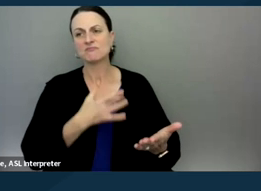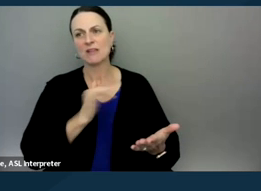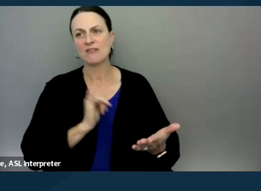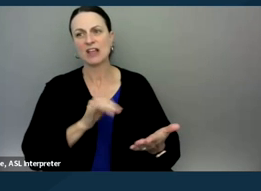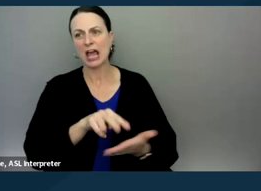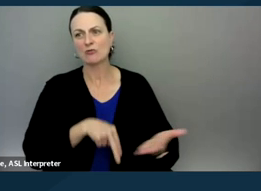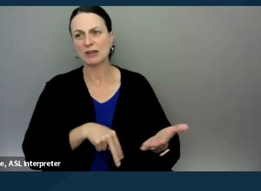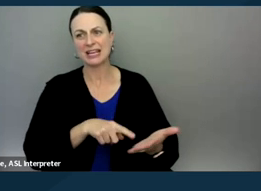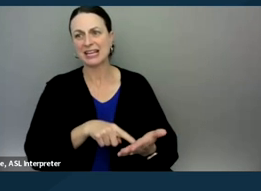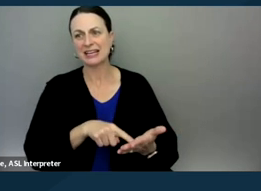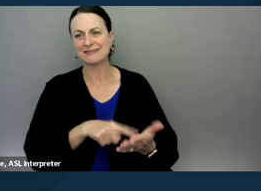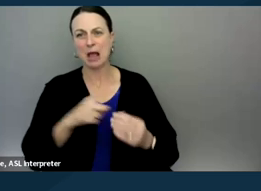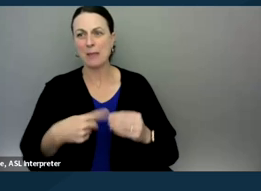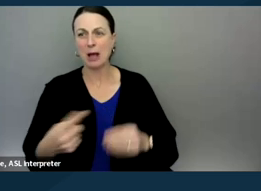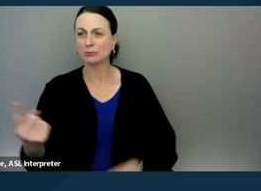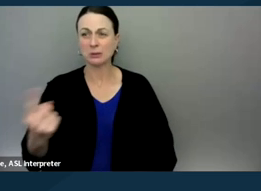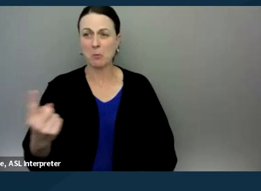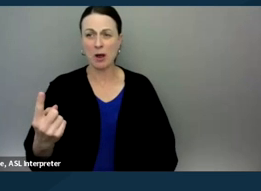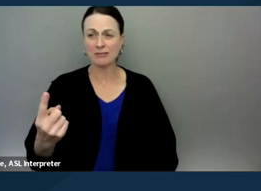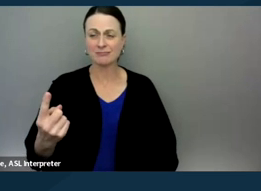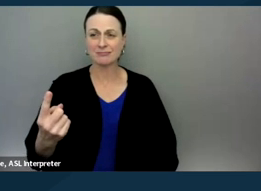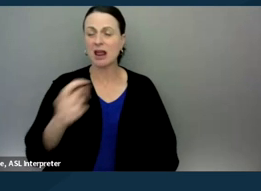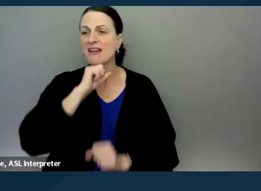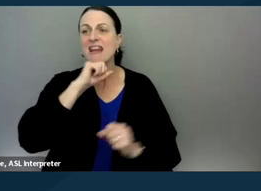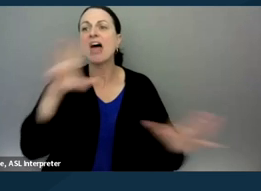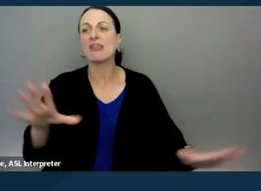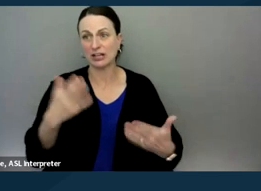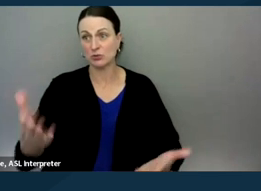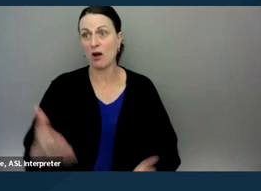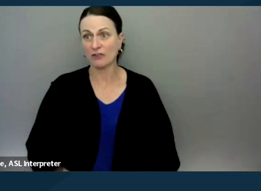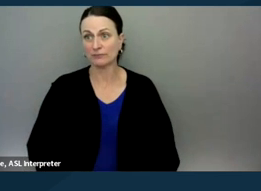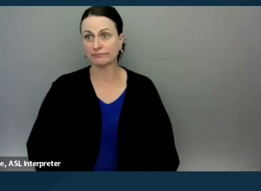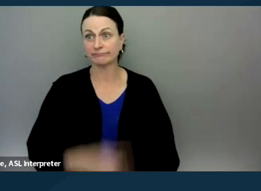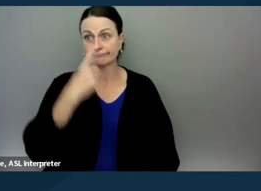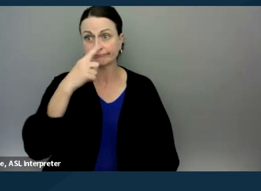the documents about someone, you know, who has nothing to offer, and can we just stop right now